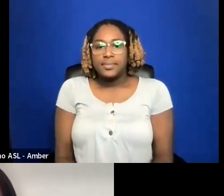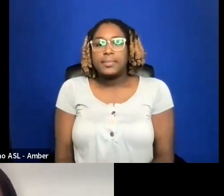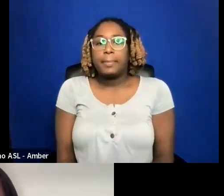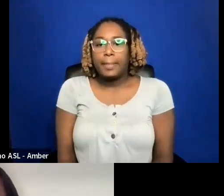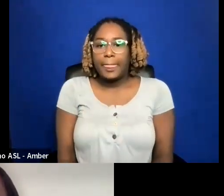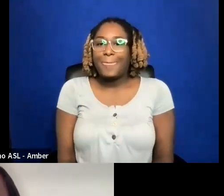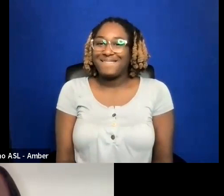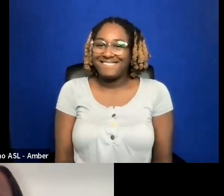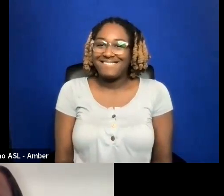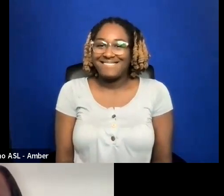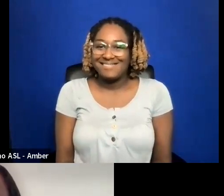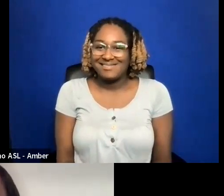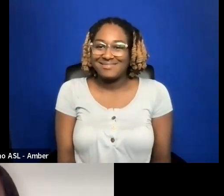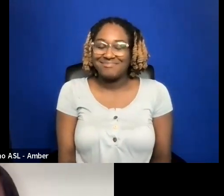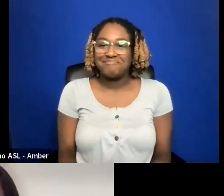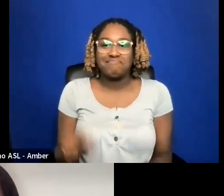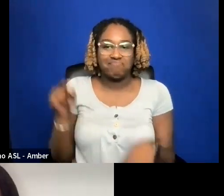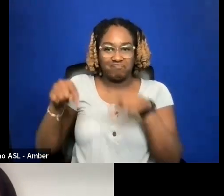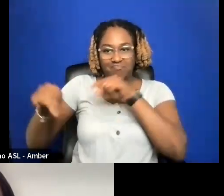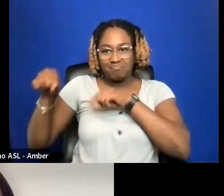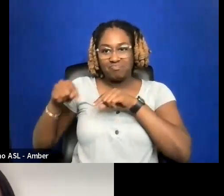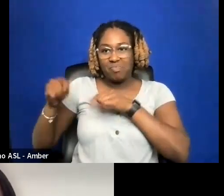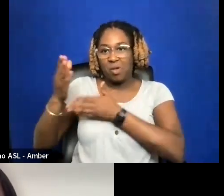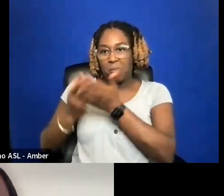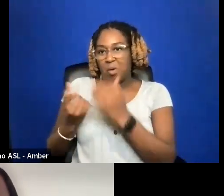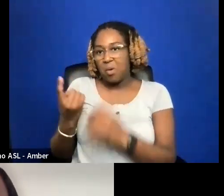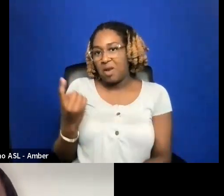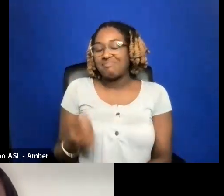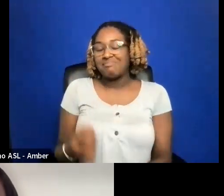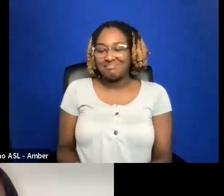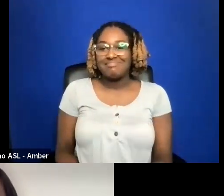PART TWO OR REVISIT THINGS FROM PART ONE.